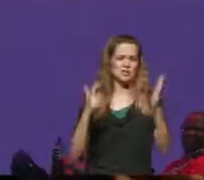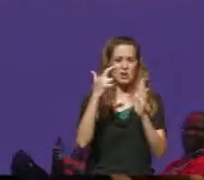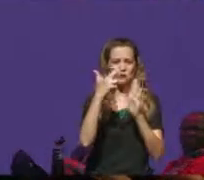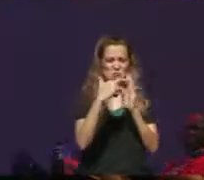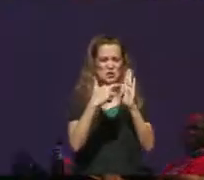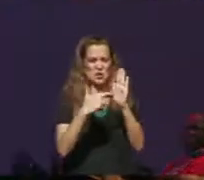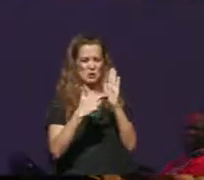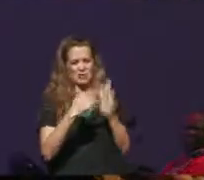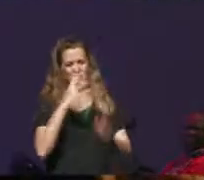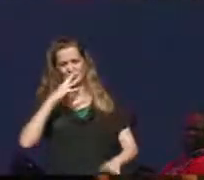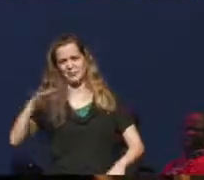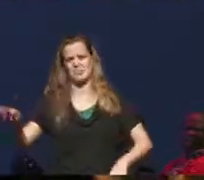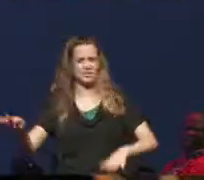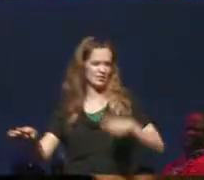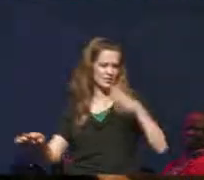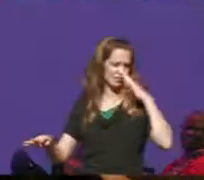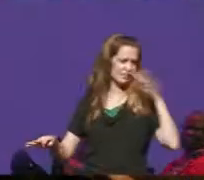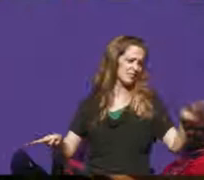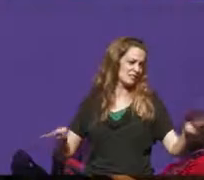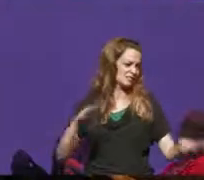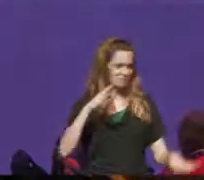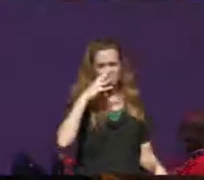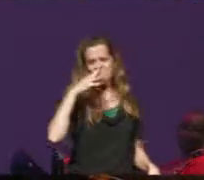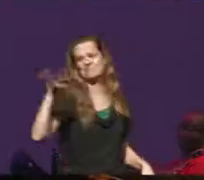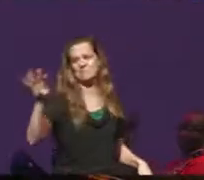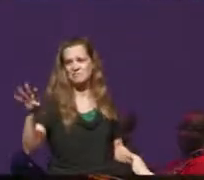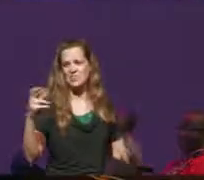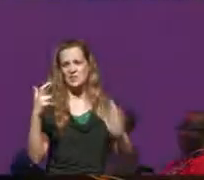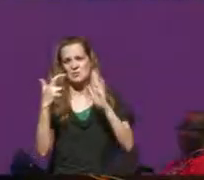third wheels his electric wheelchair front and center the drawings continue